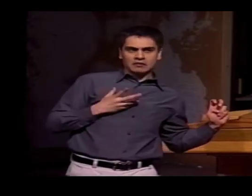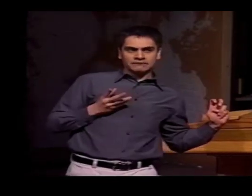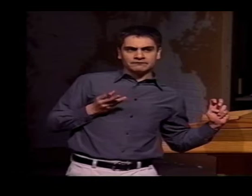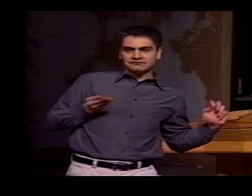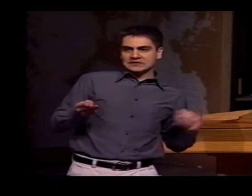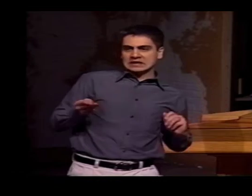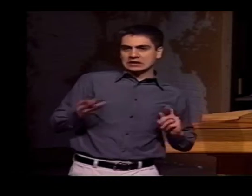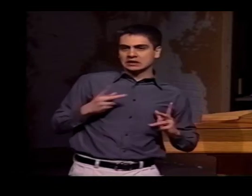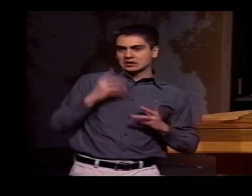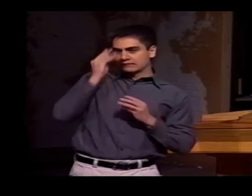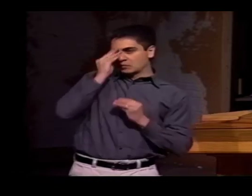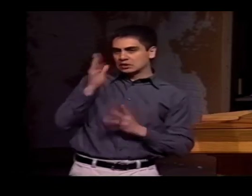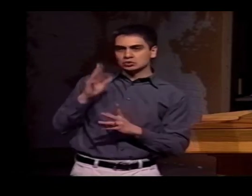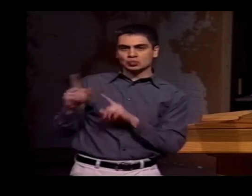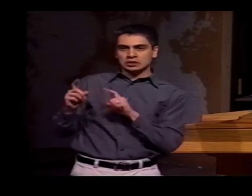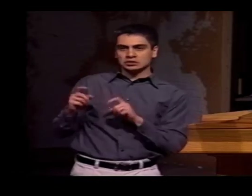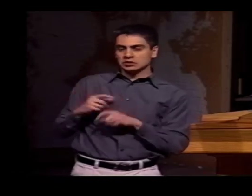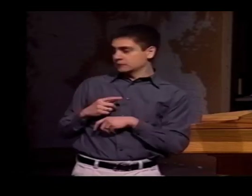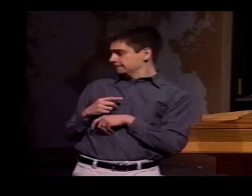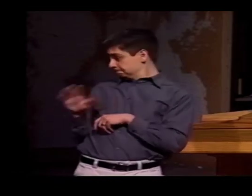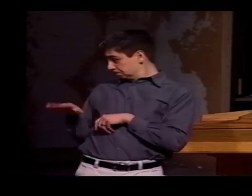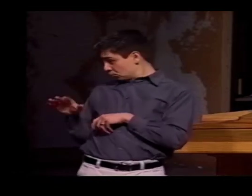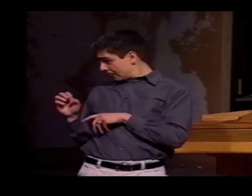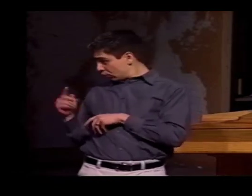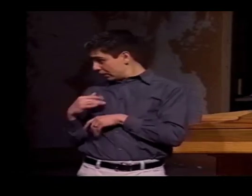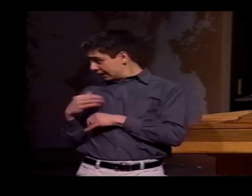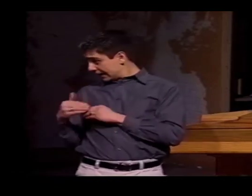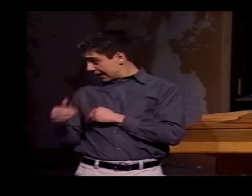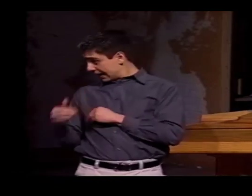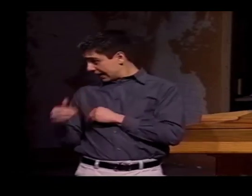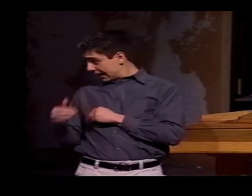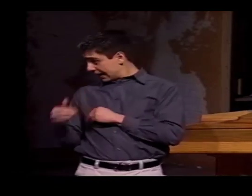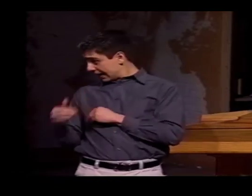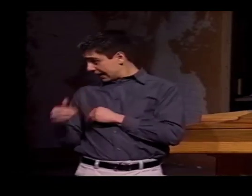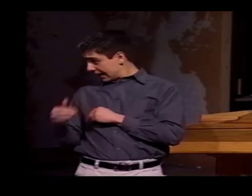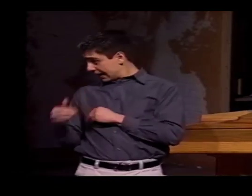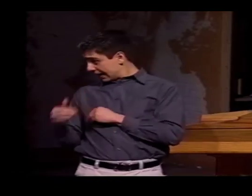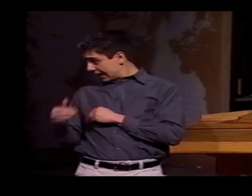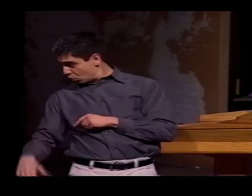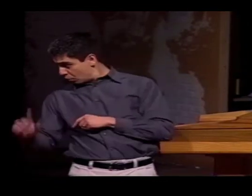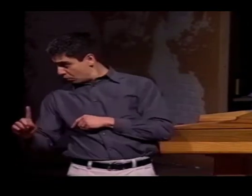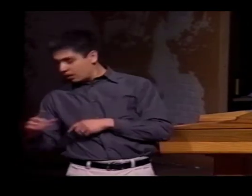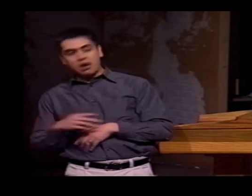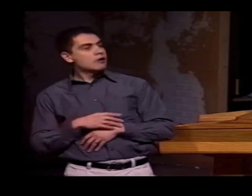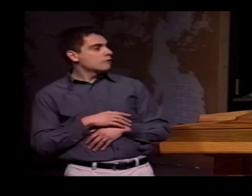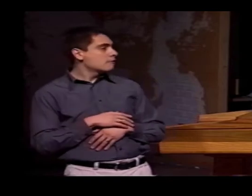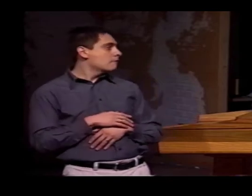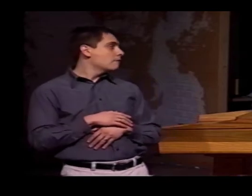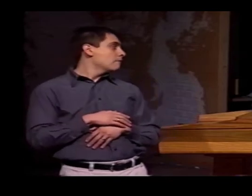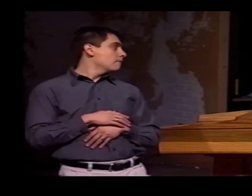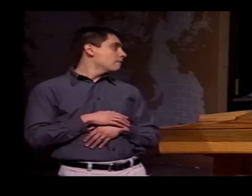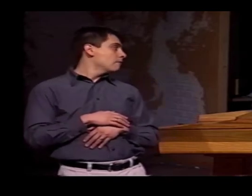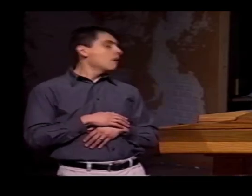THE CORNER AND MAYBE FEED SOME INFORMATION OR SOME QUESTIONS TO SOMEBODY, AND SOMETIMES I WOULD SAY, FOR EXAMPLE,